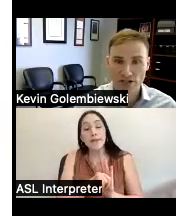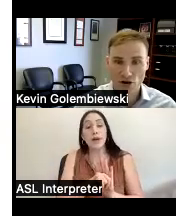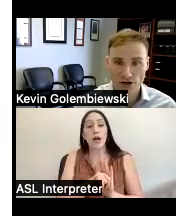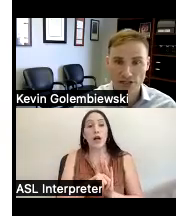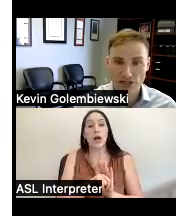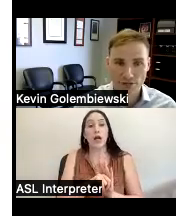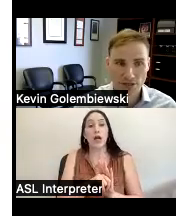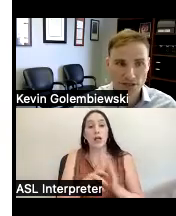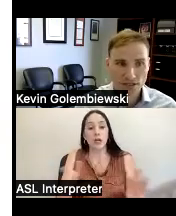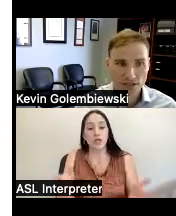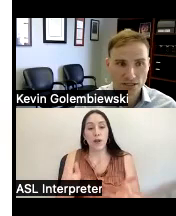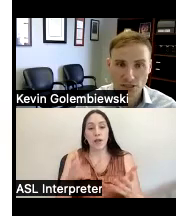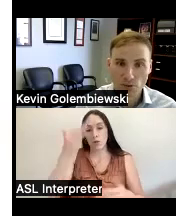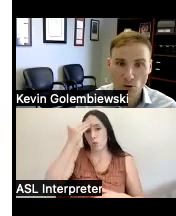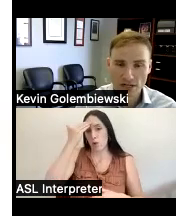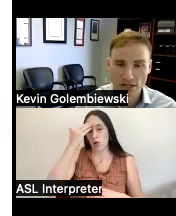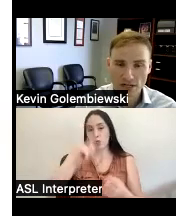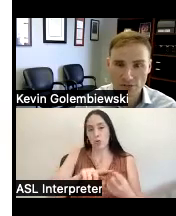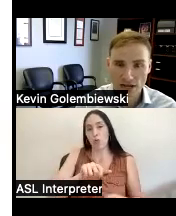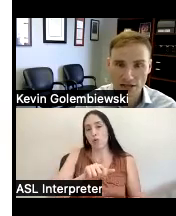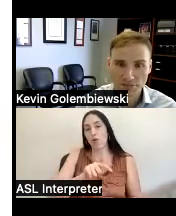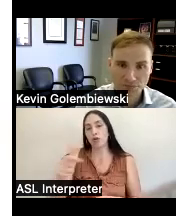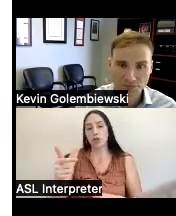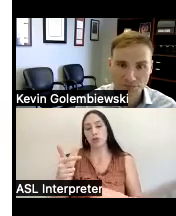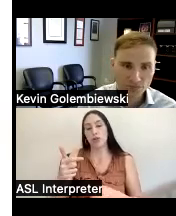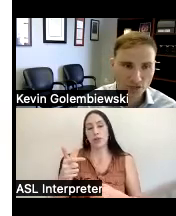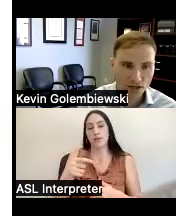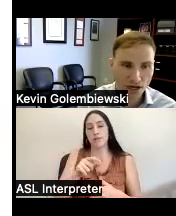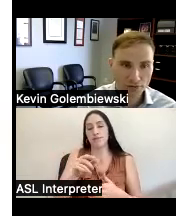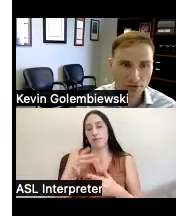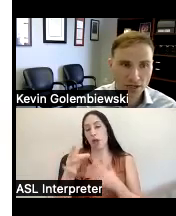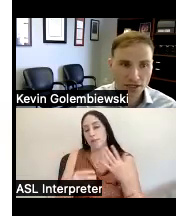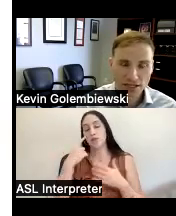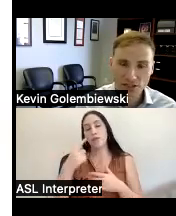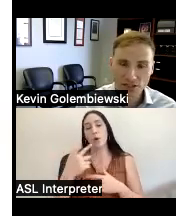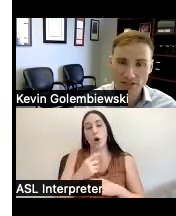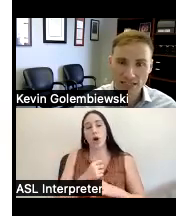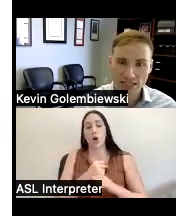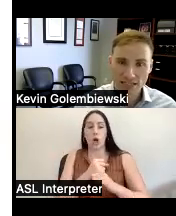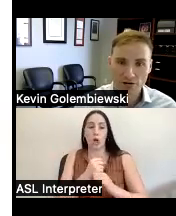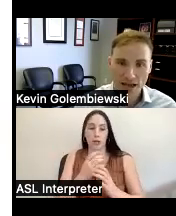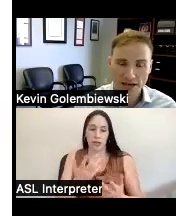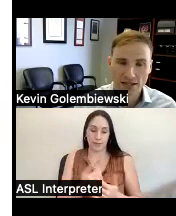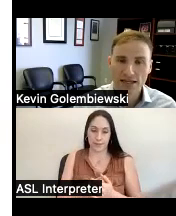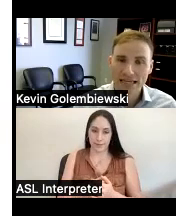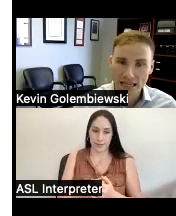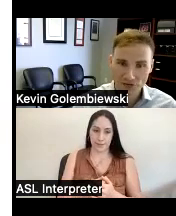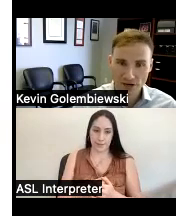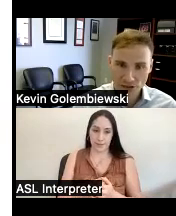to guardianship such as supported decision making um and so we have a team here that if you're